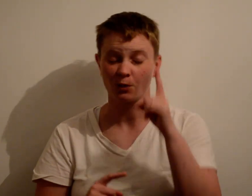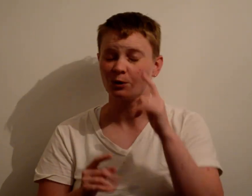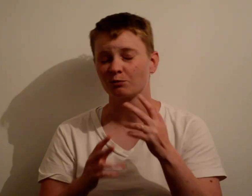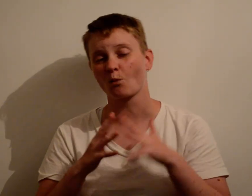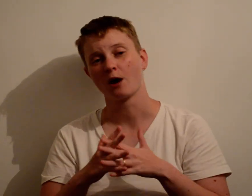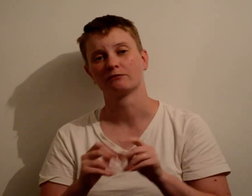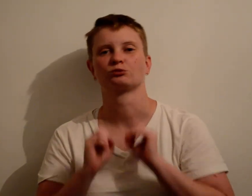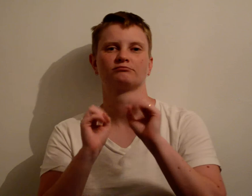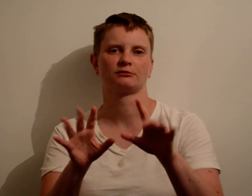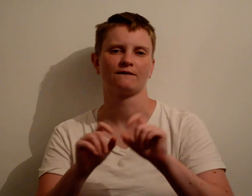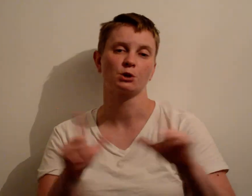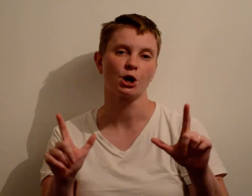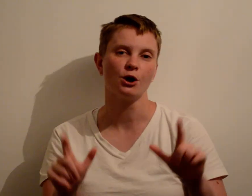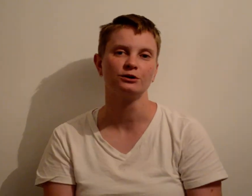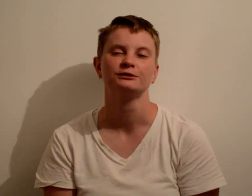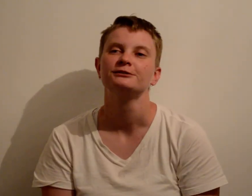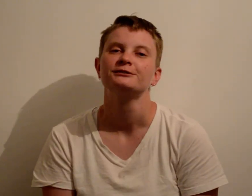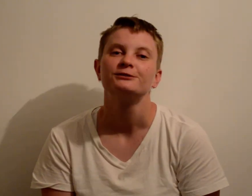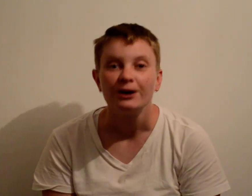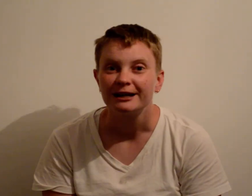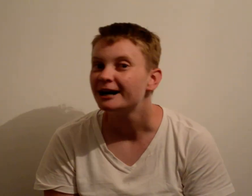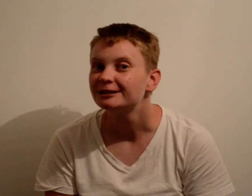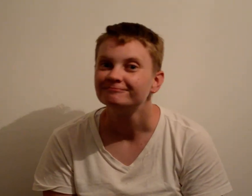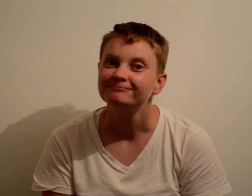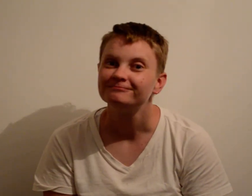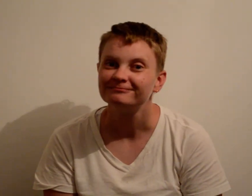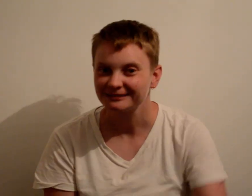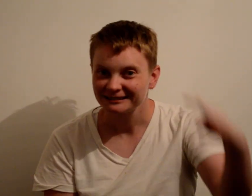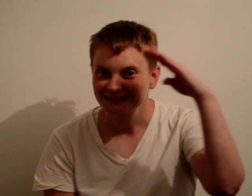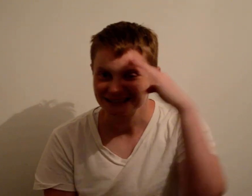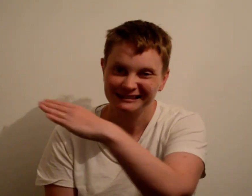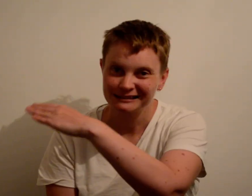I hope this video blog is worthy to help you in future. So yeah... Cheers, signing off!